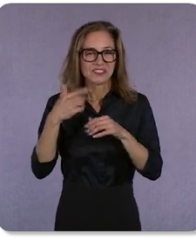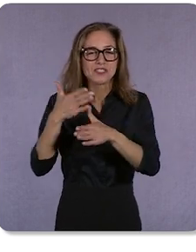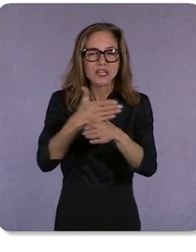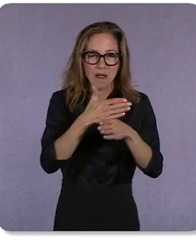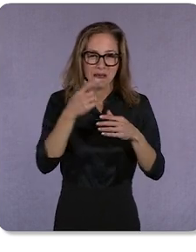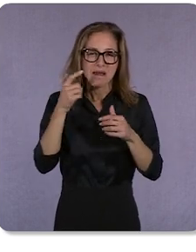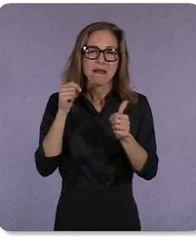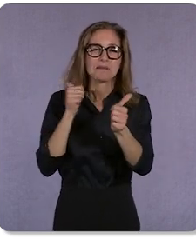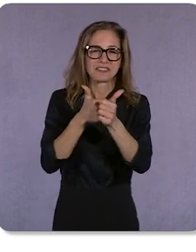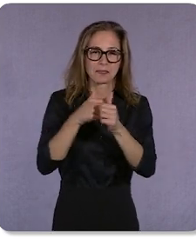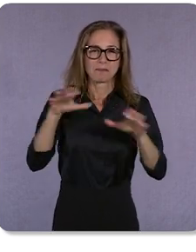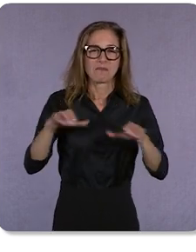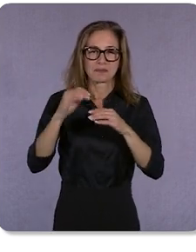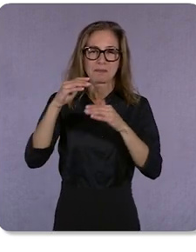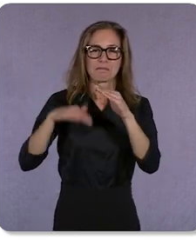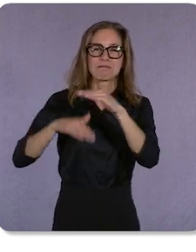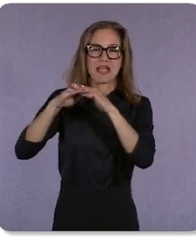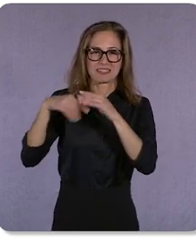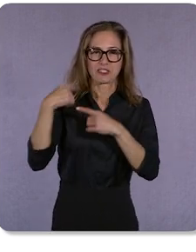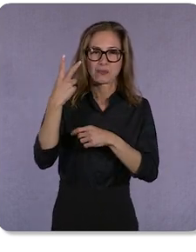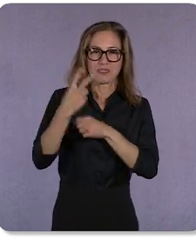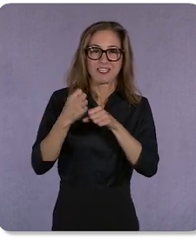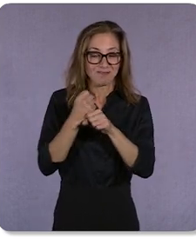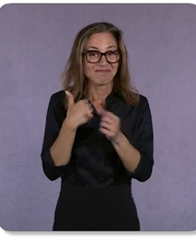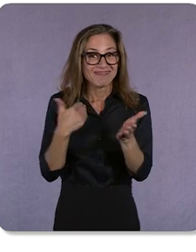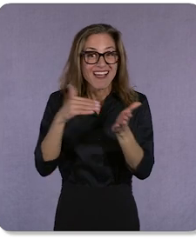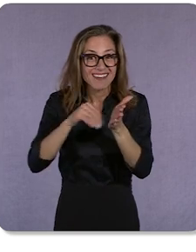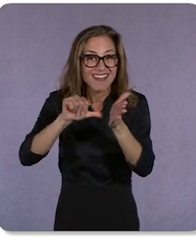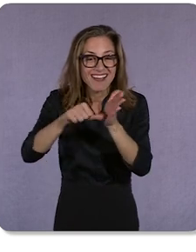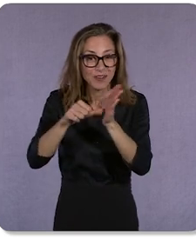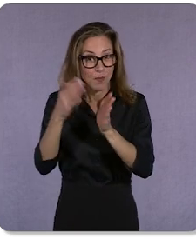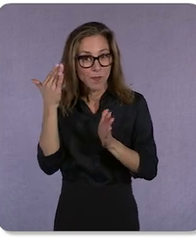and I’m doing it again today... because AI-driven advertising is our future.